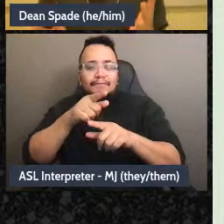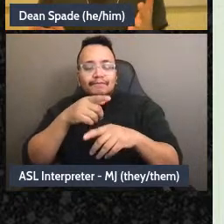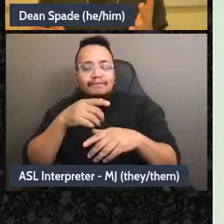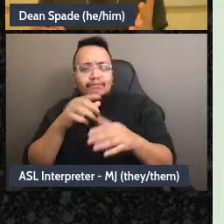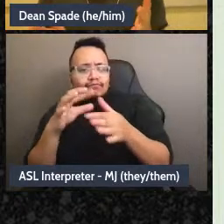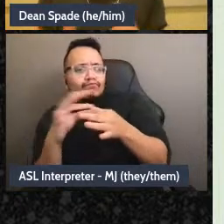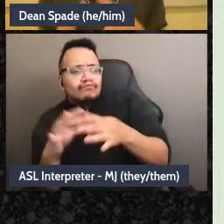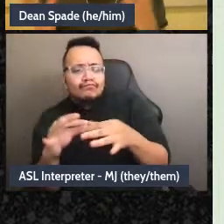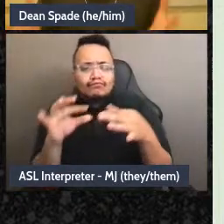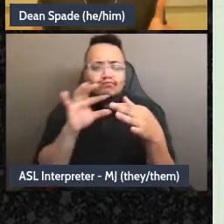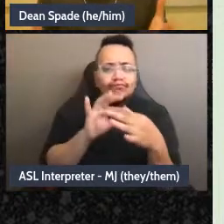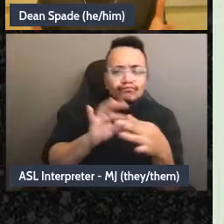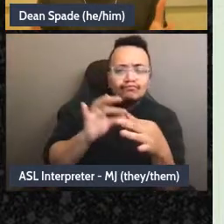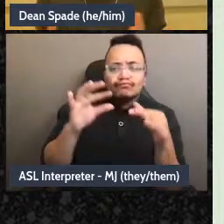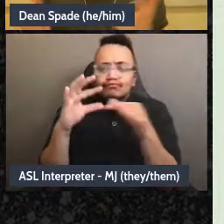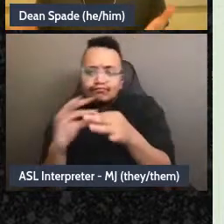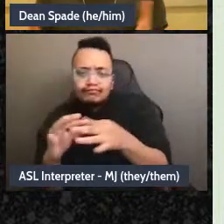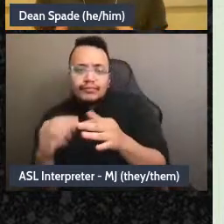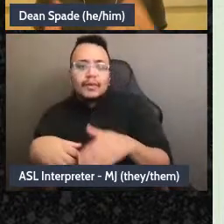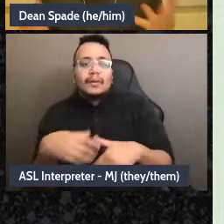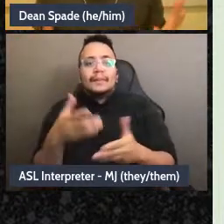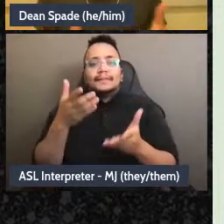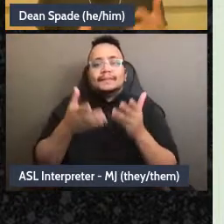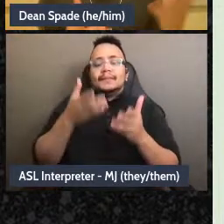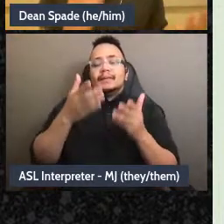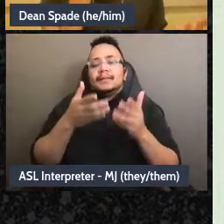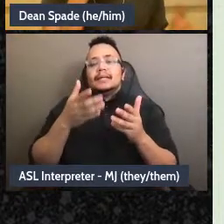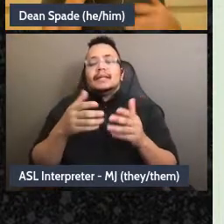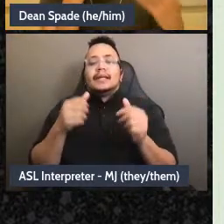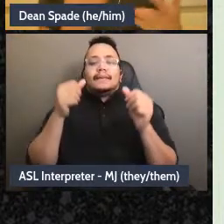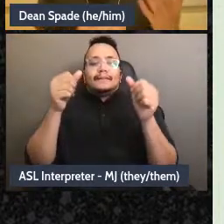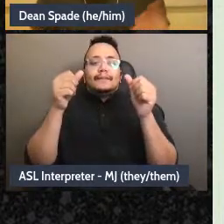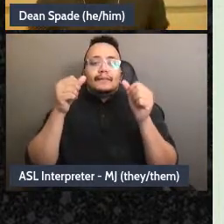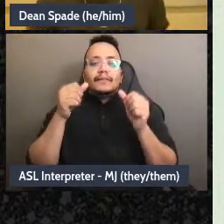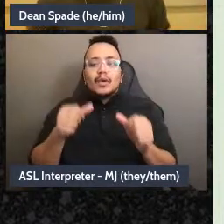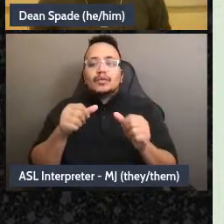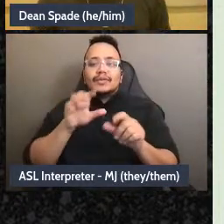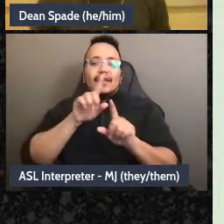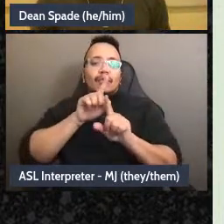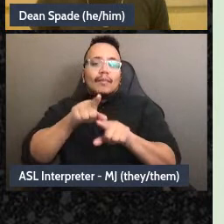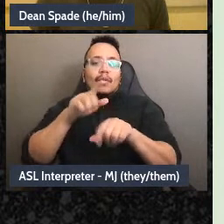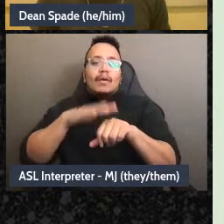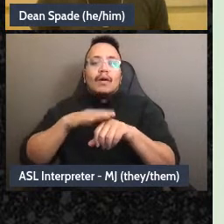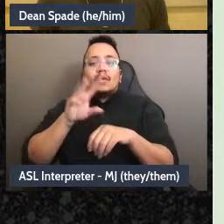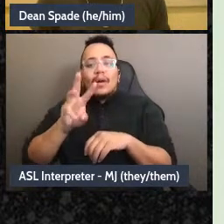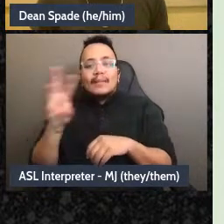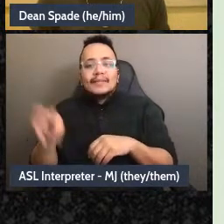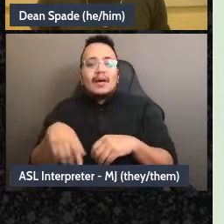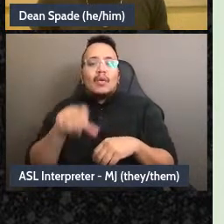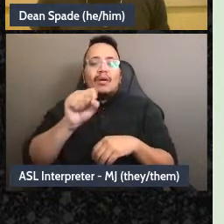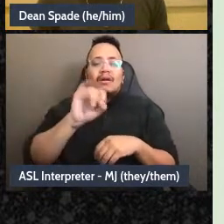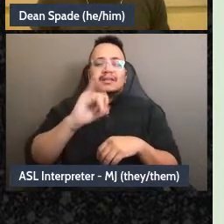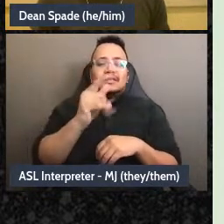on signal or on our website or something in some way whatever tools we're using for communication